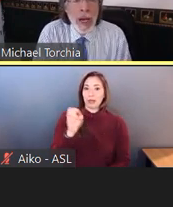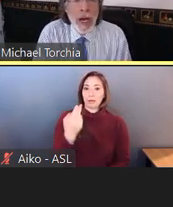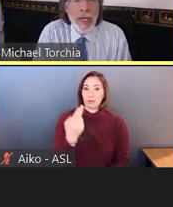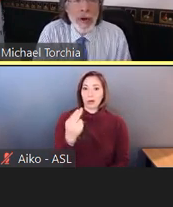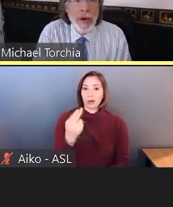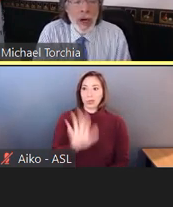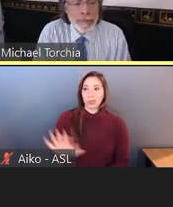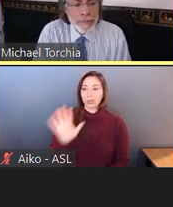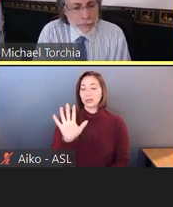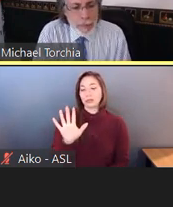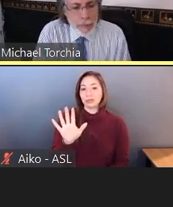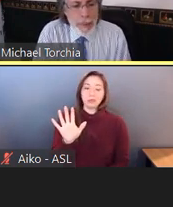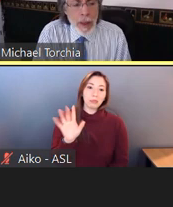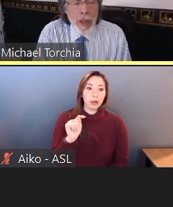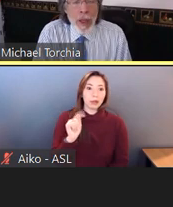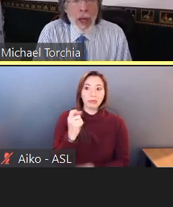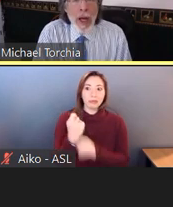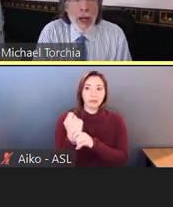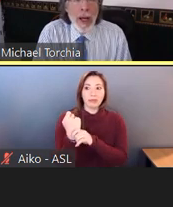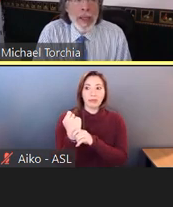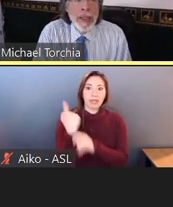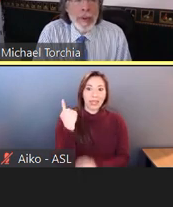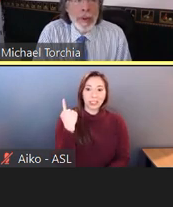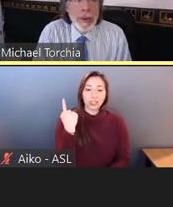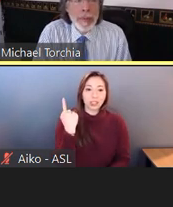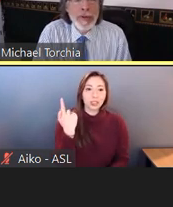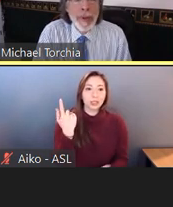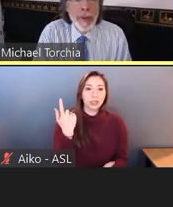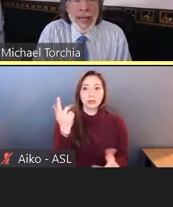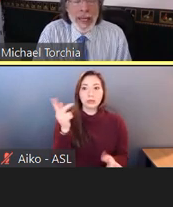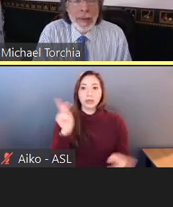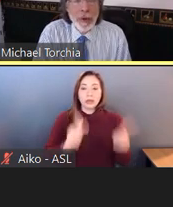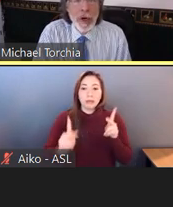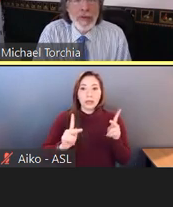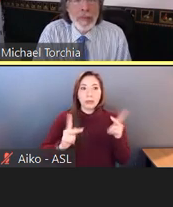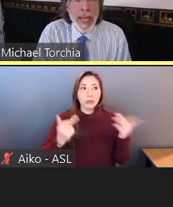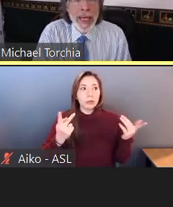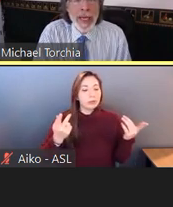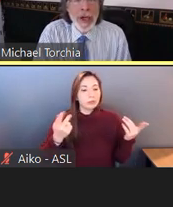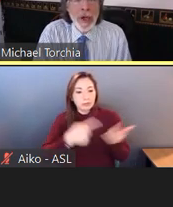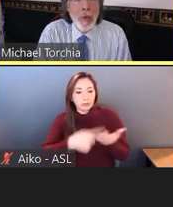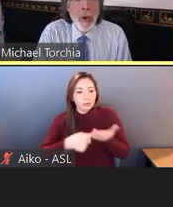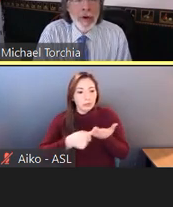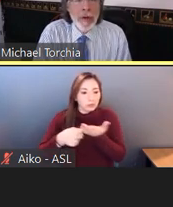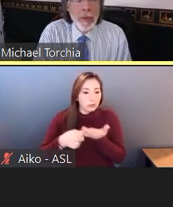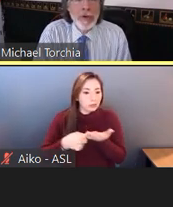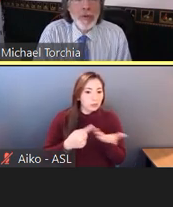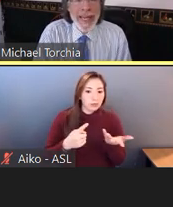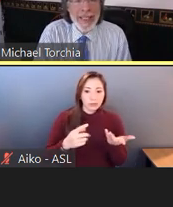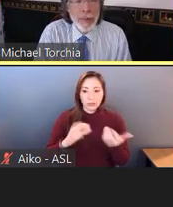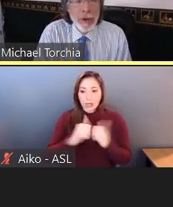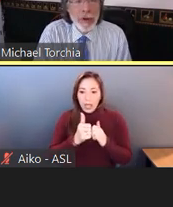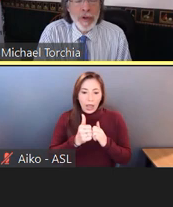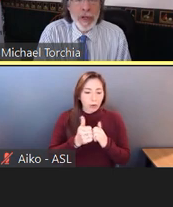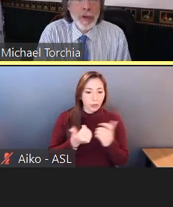a year ago, people debated, employers debated whether it was reasonable for someone